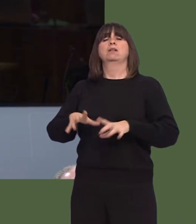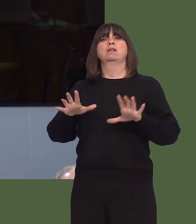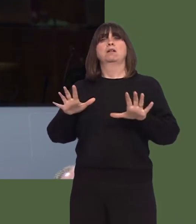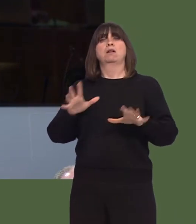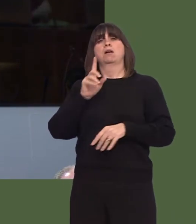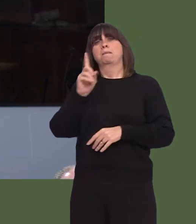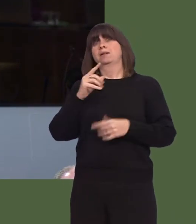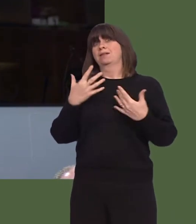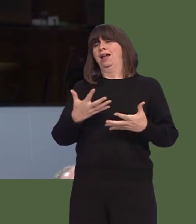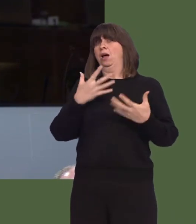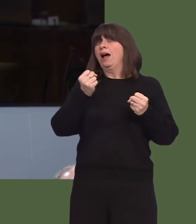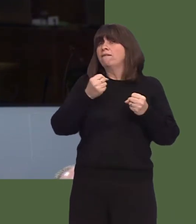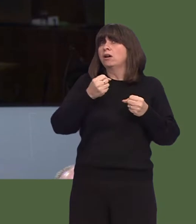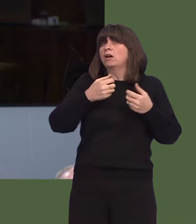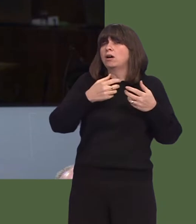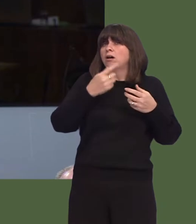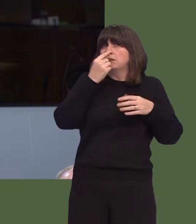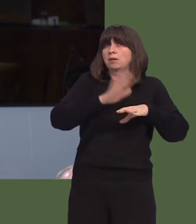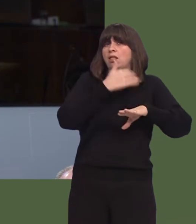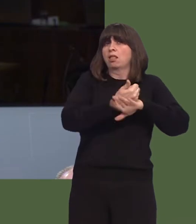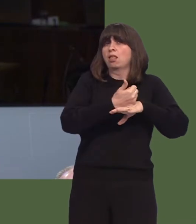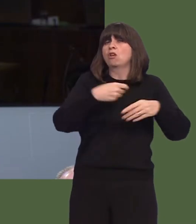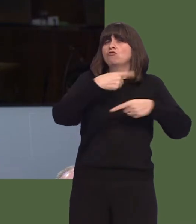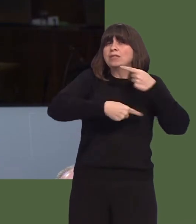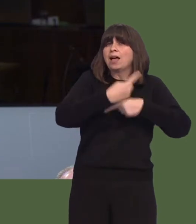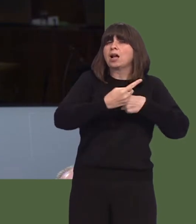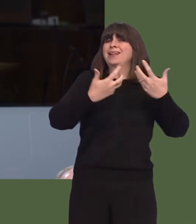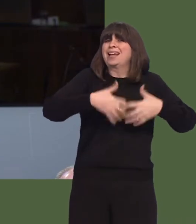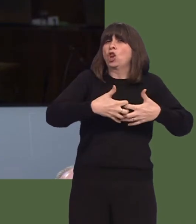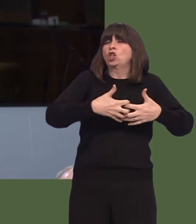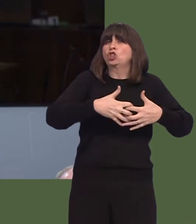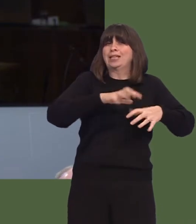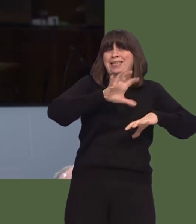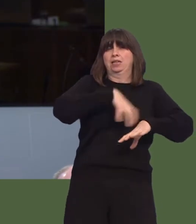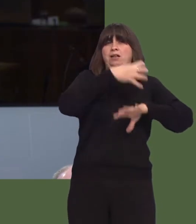By commissioning a recycling technologies plant, which would turn end-of-life plastics